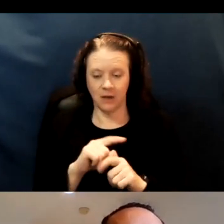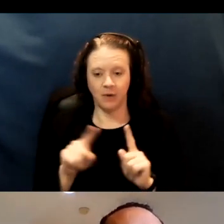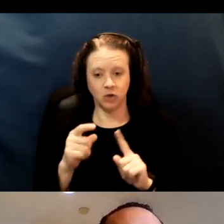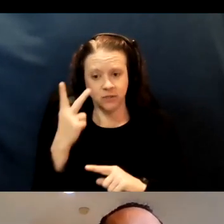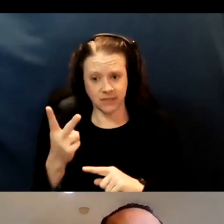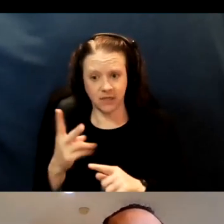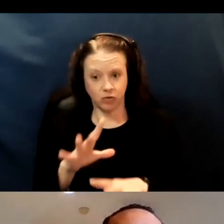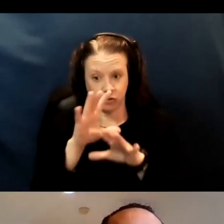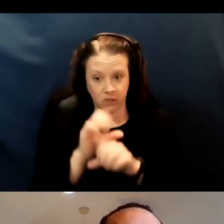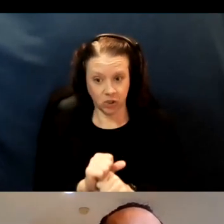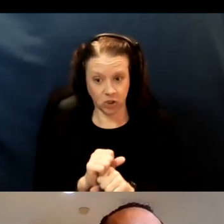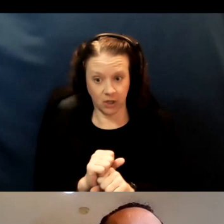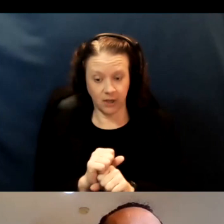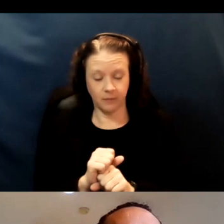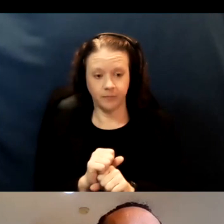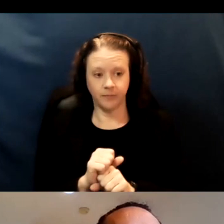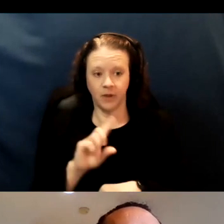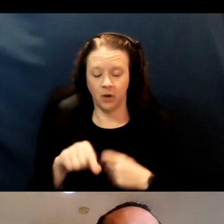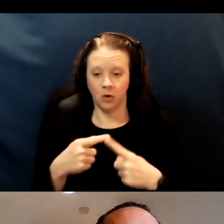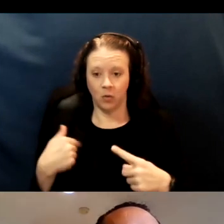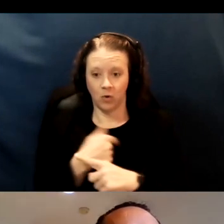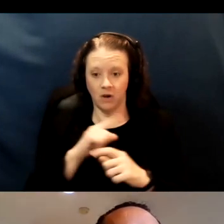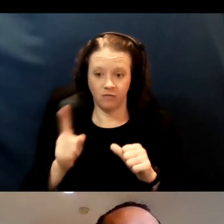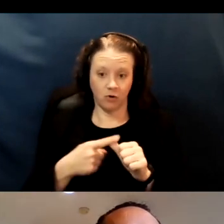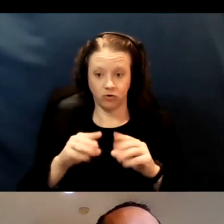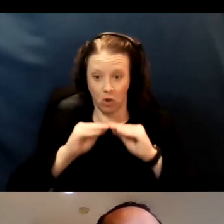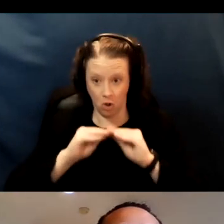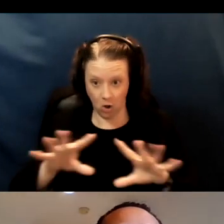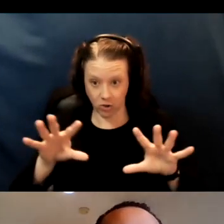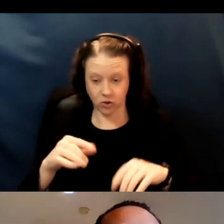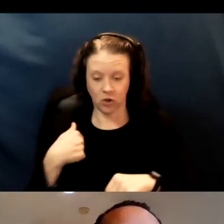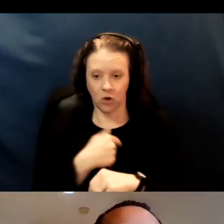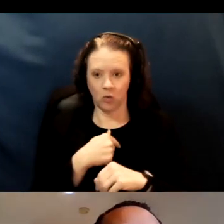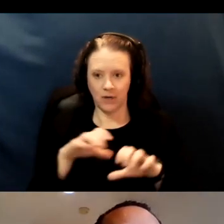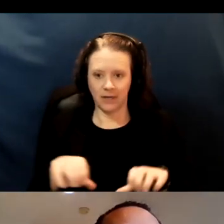traditionally, when we first launched, what we did was primarily digital marketing;